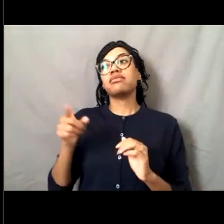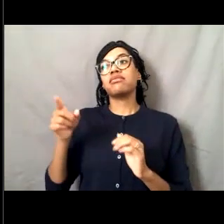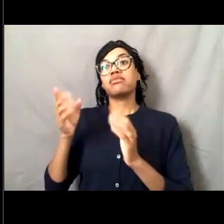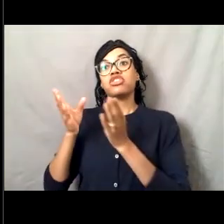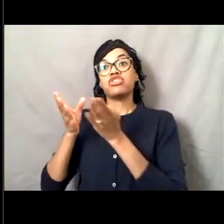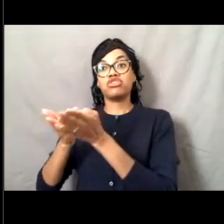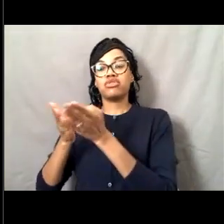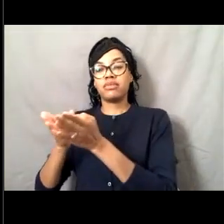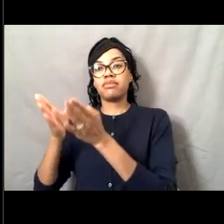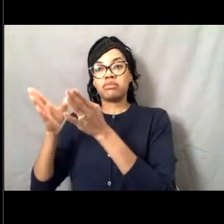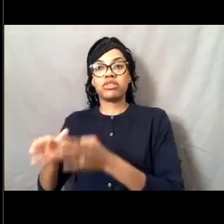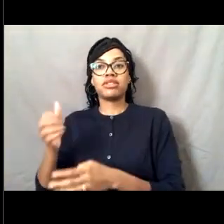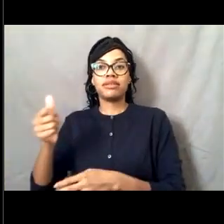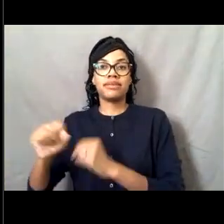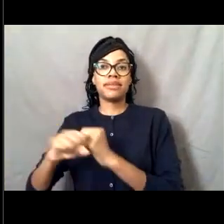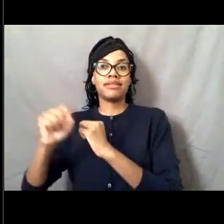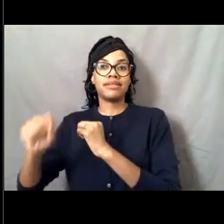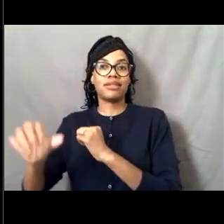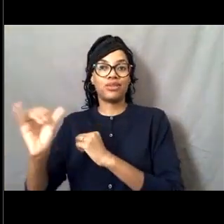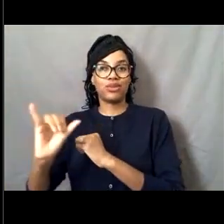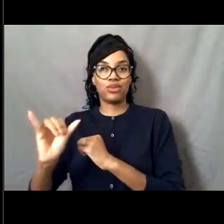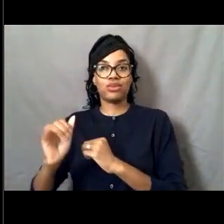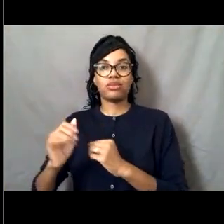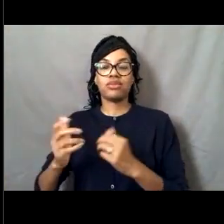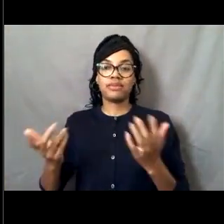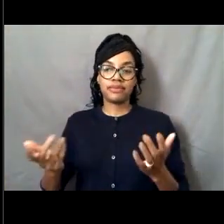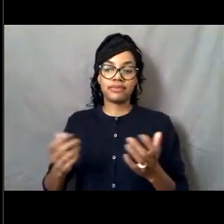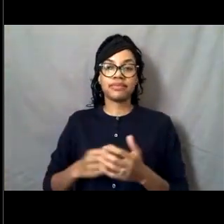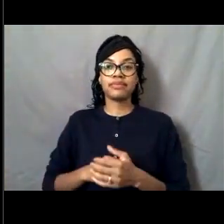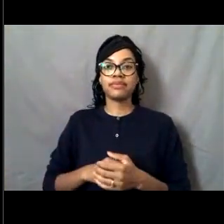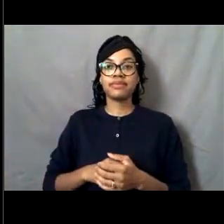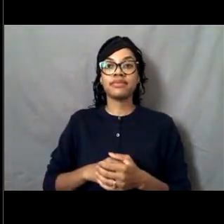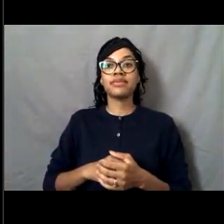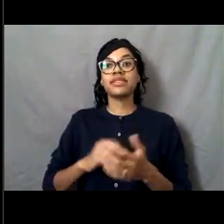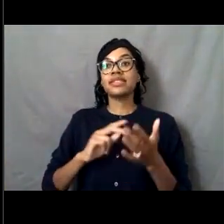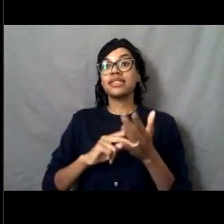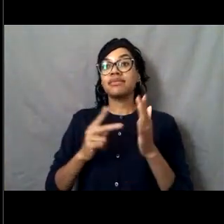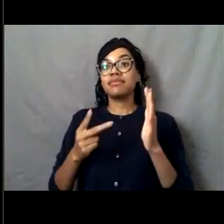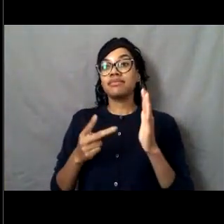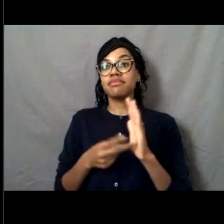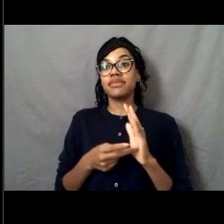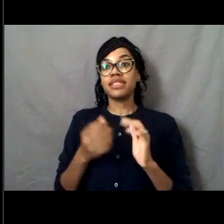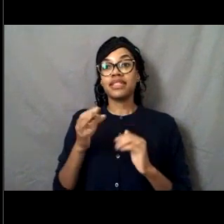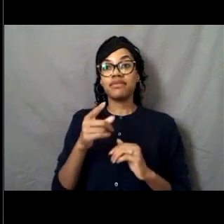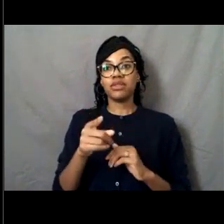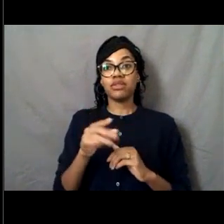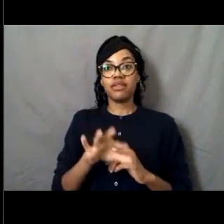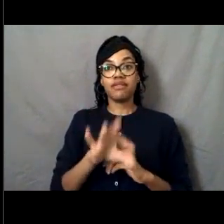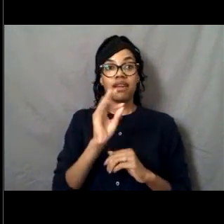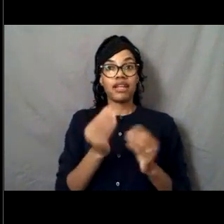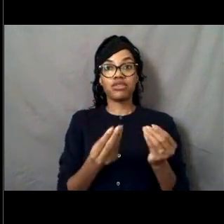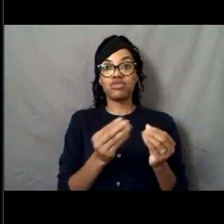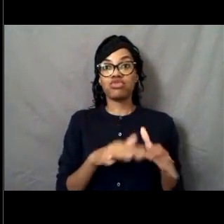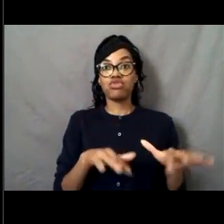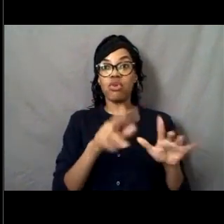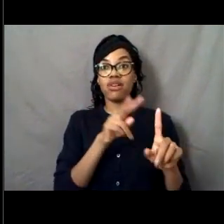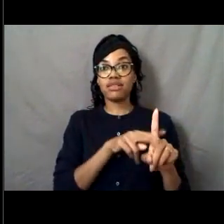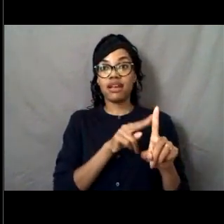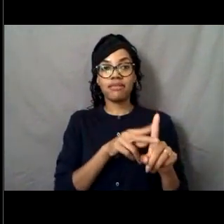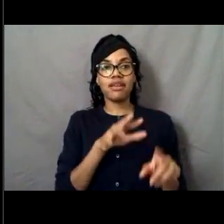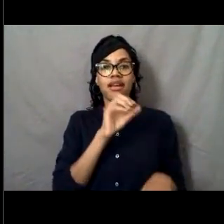So unfortunately if you find a shore assignment that you really like, and you want to stay there